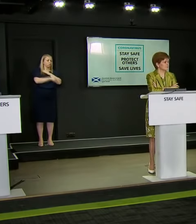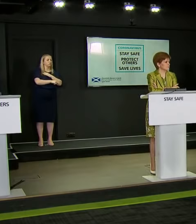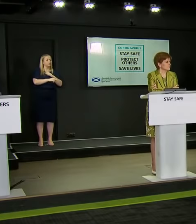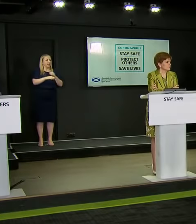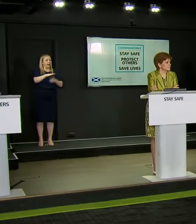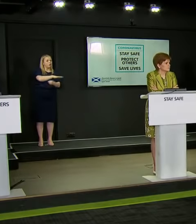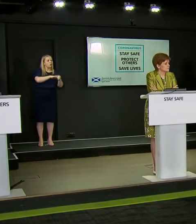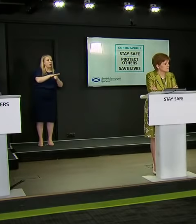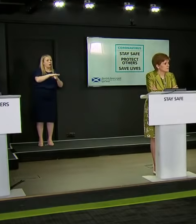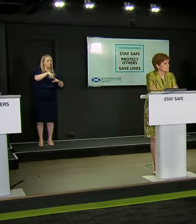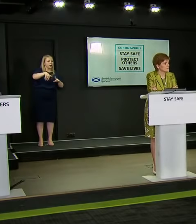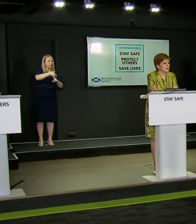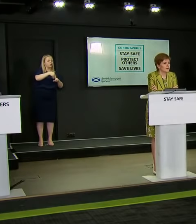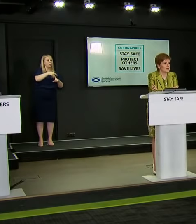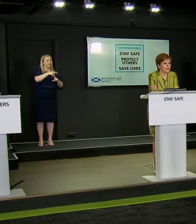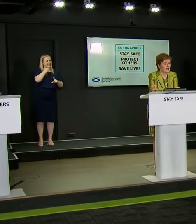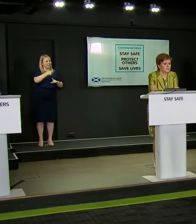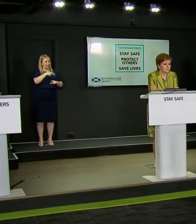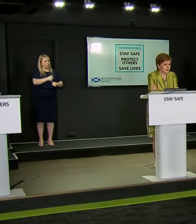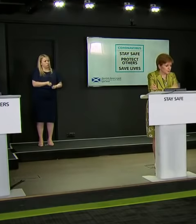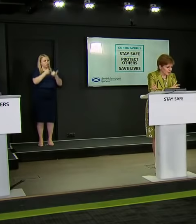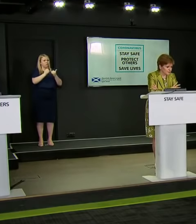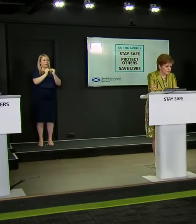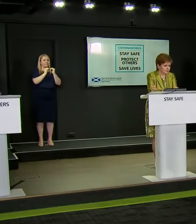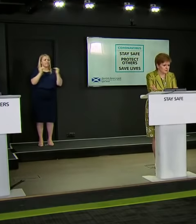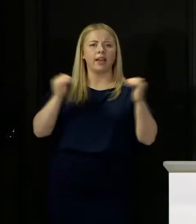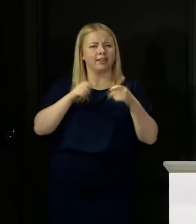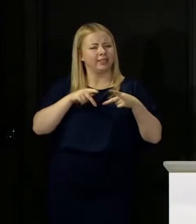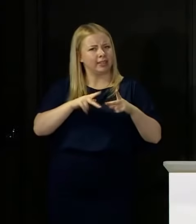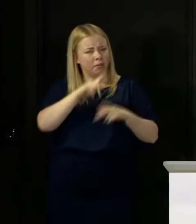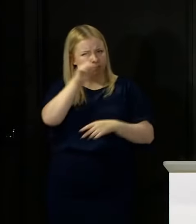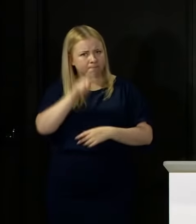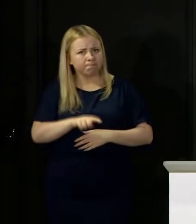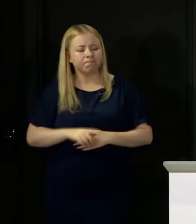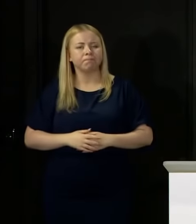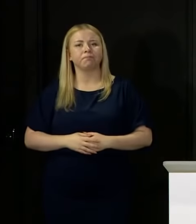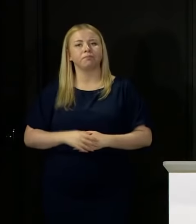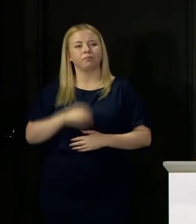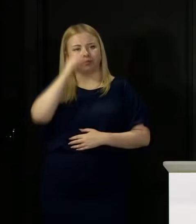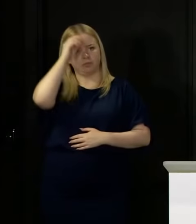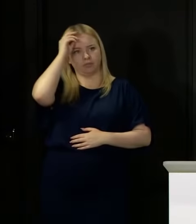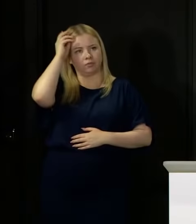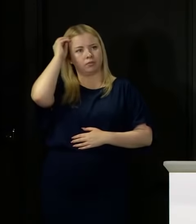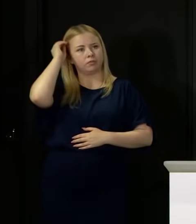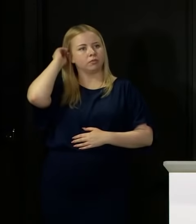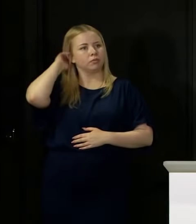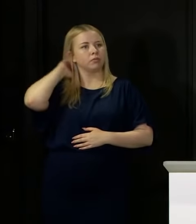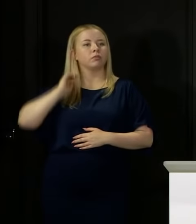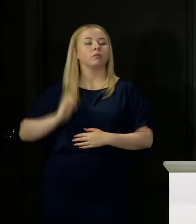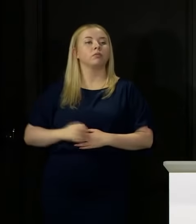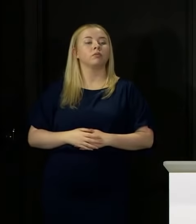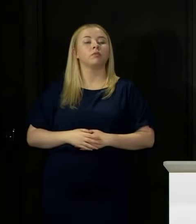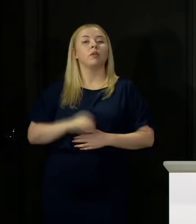safety system is fair? I'm going to hand over to the Deputy First Minister, but I want to have a go at doing that myself.